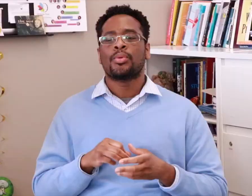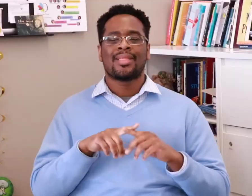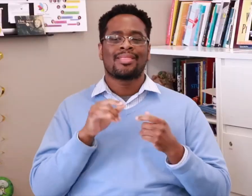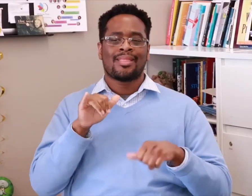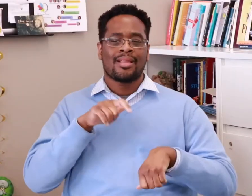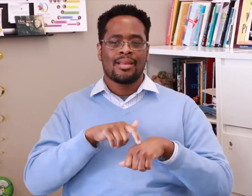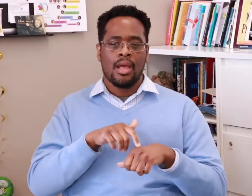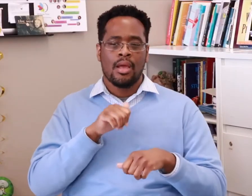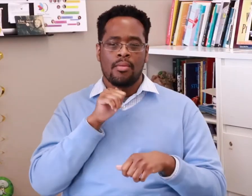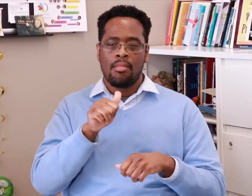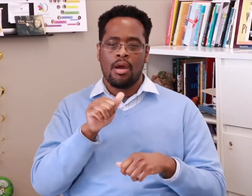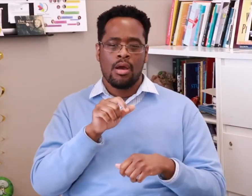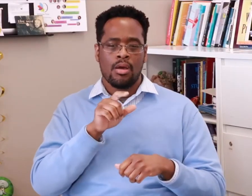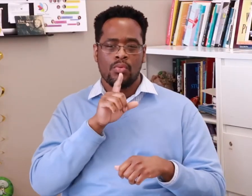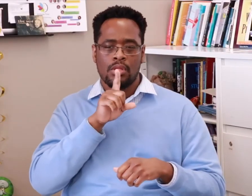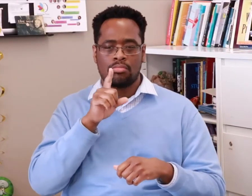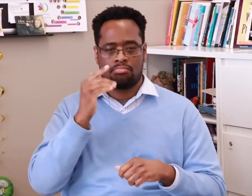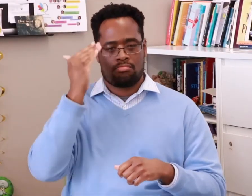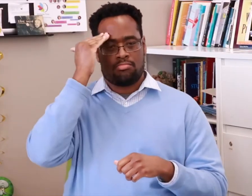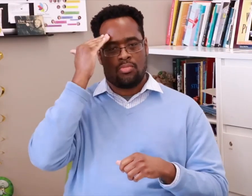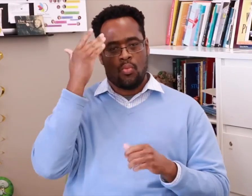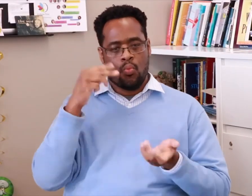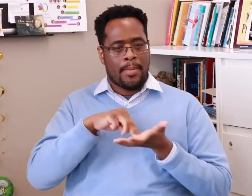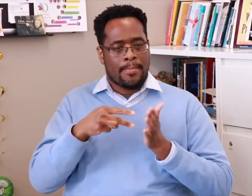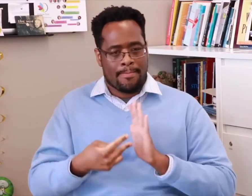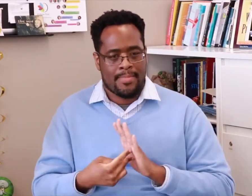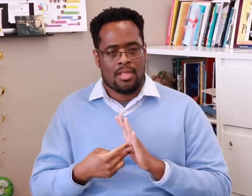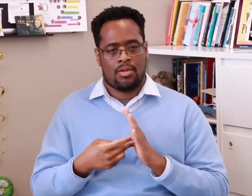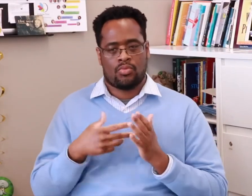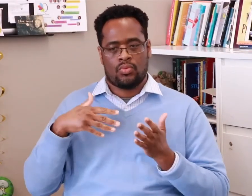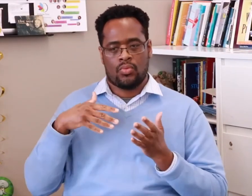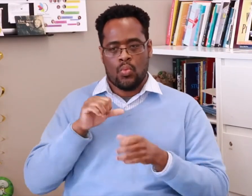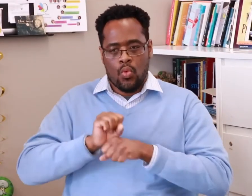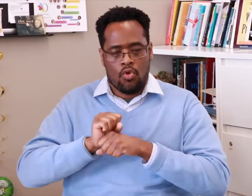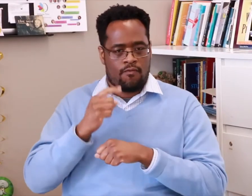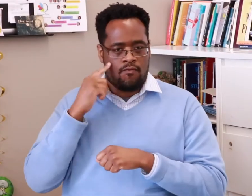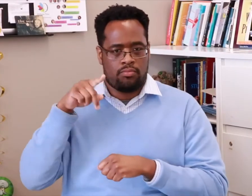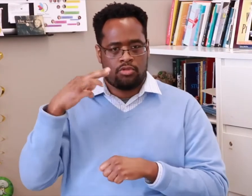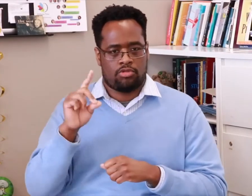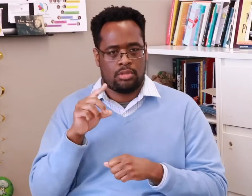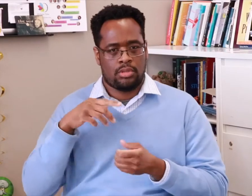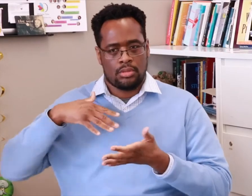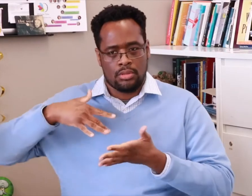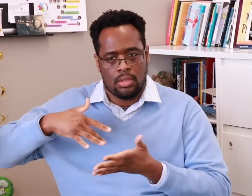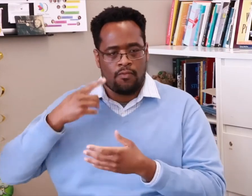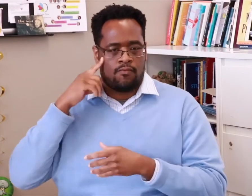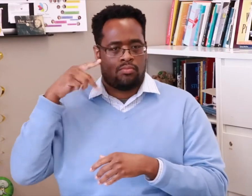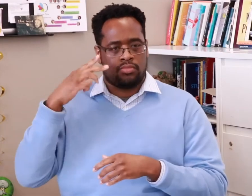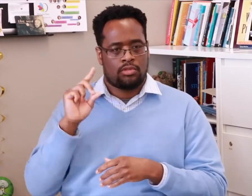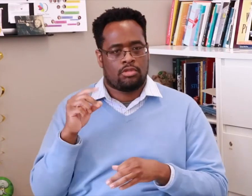At the time, I didn’t really know what it meant to be working and studying for your PhD.